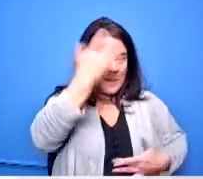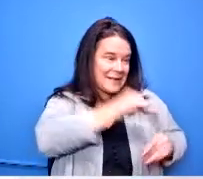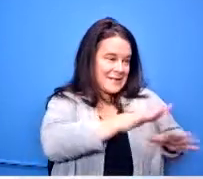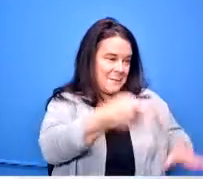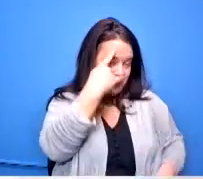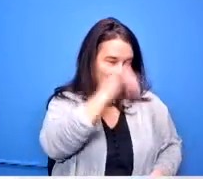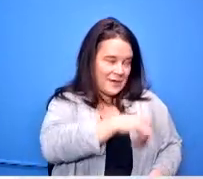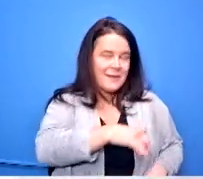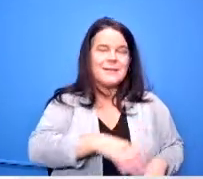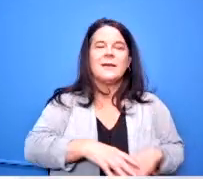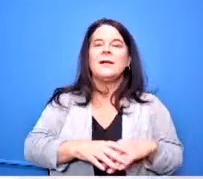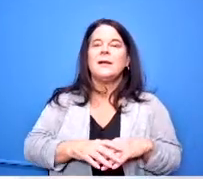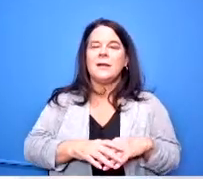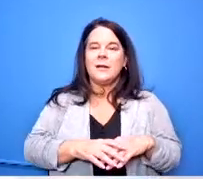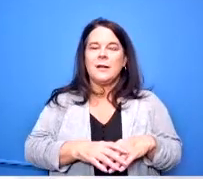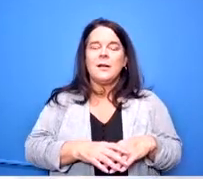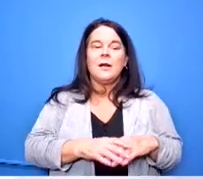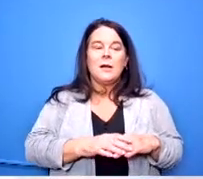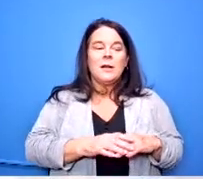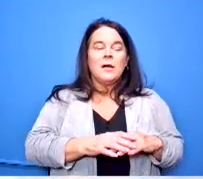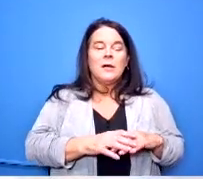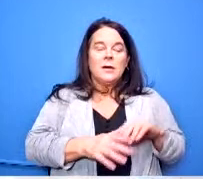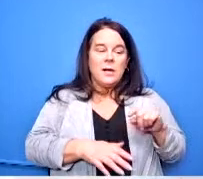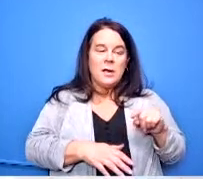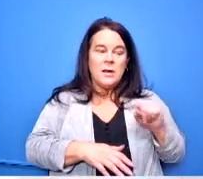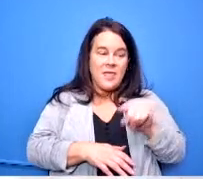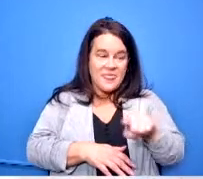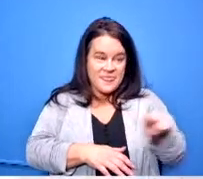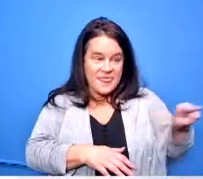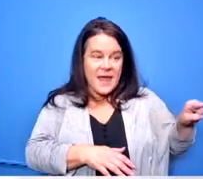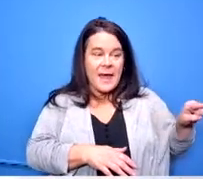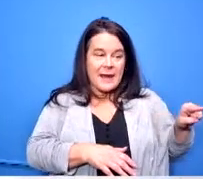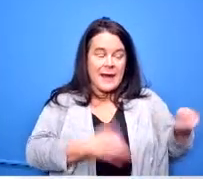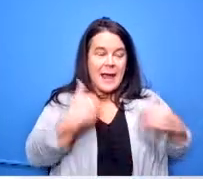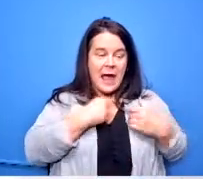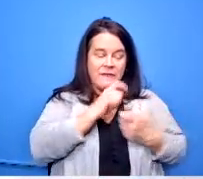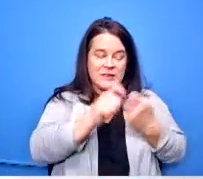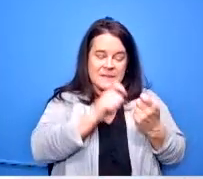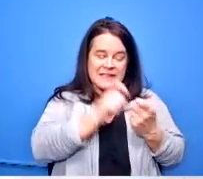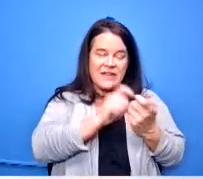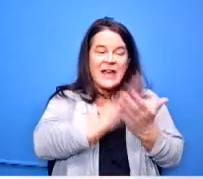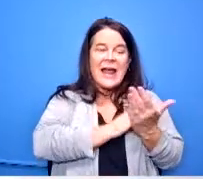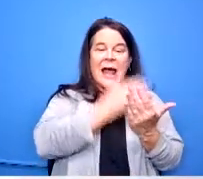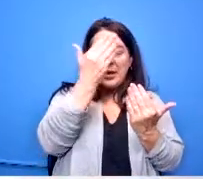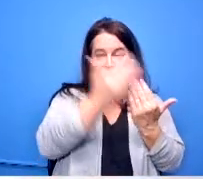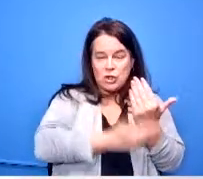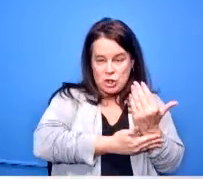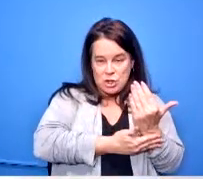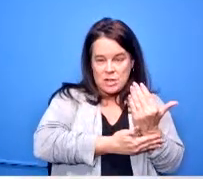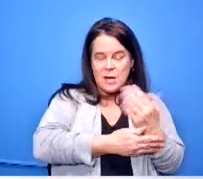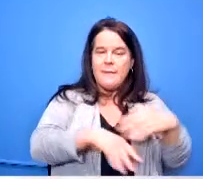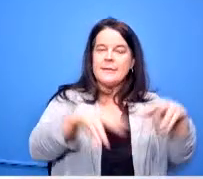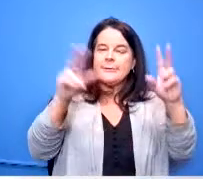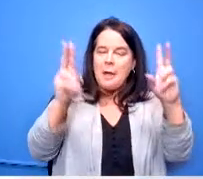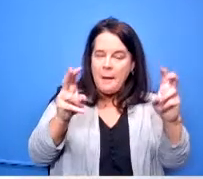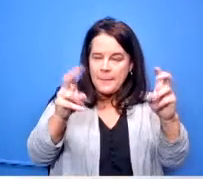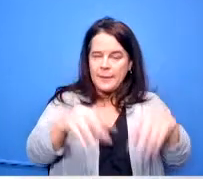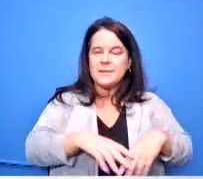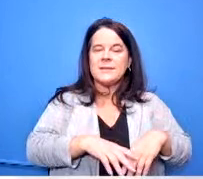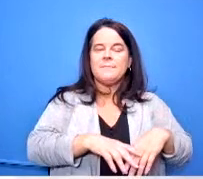uh scripted calendar of events and topics that they address at the middle grades we haven't